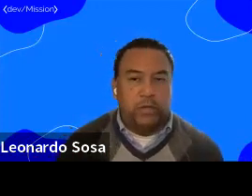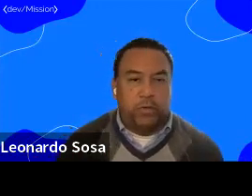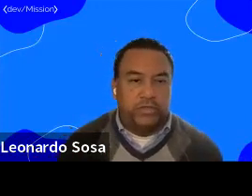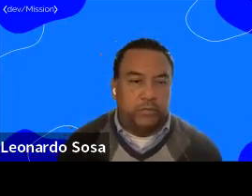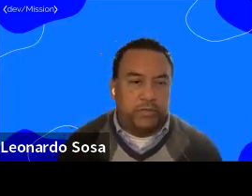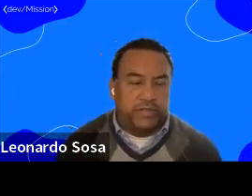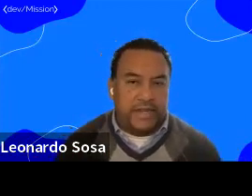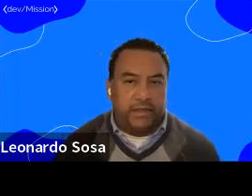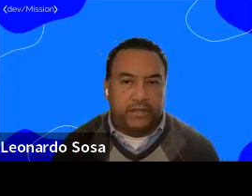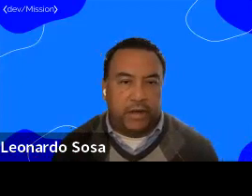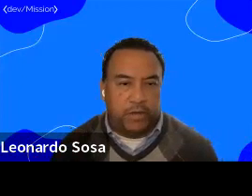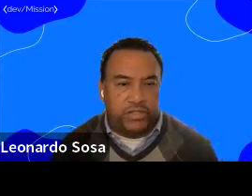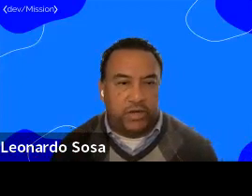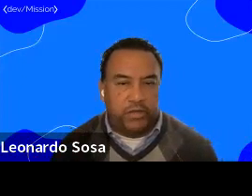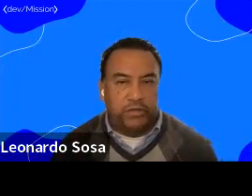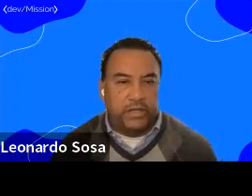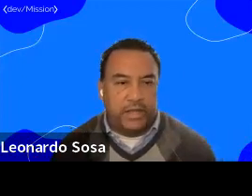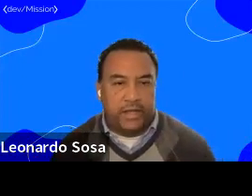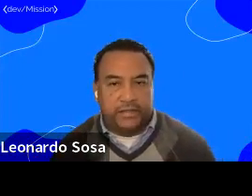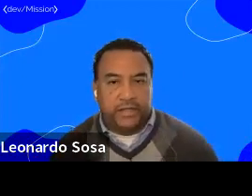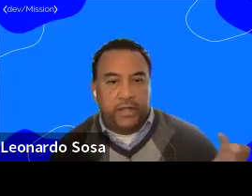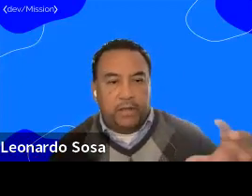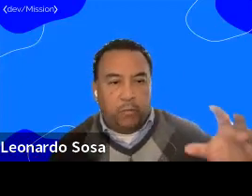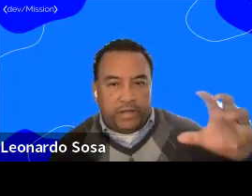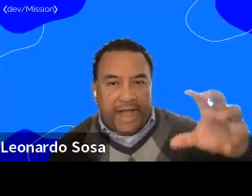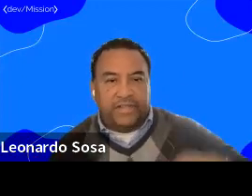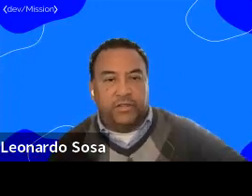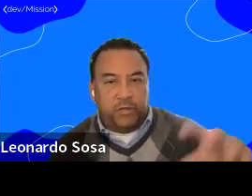But one of the most exciting things that I want to share with you today is what actions